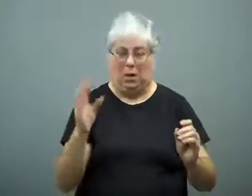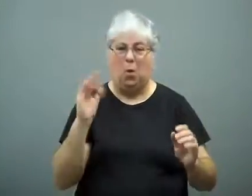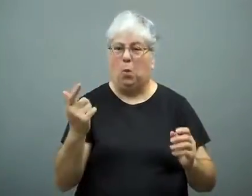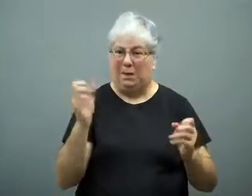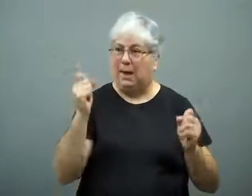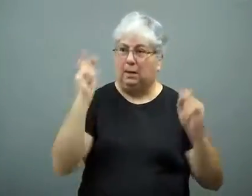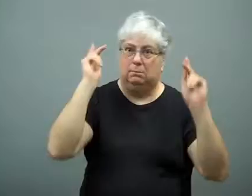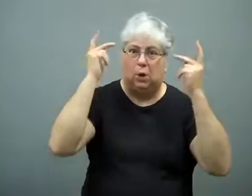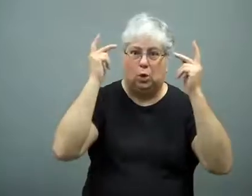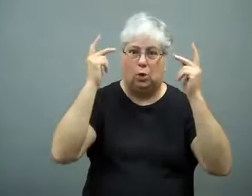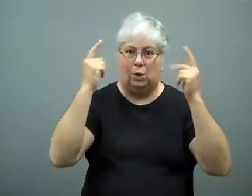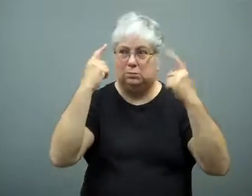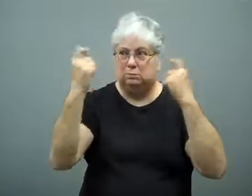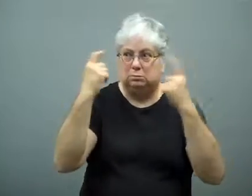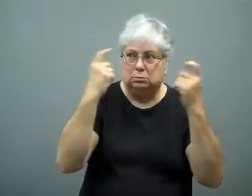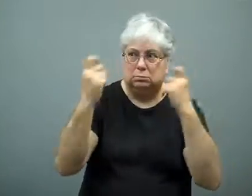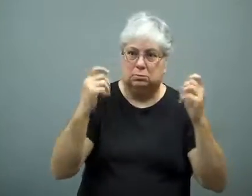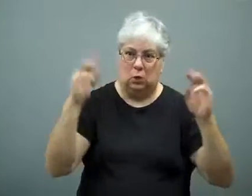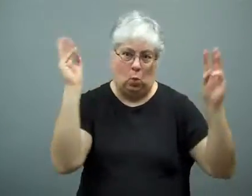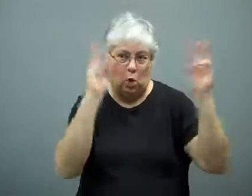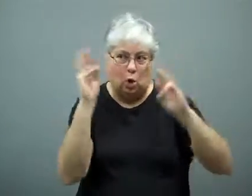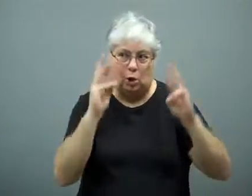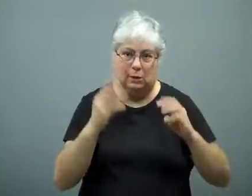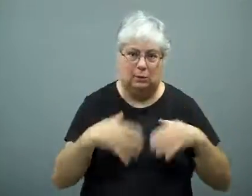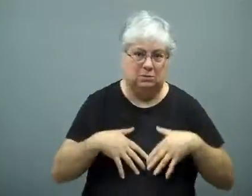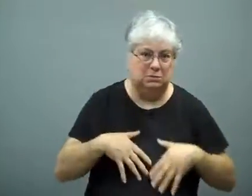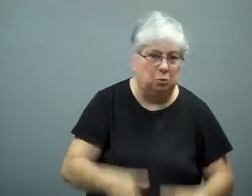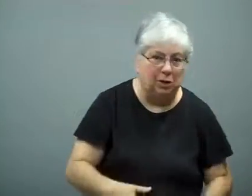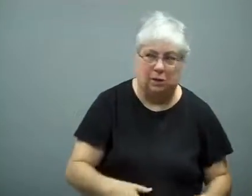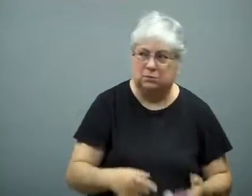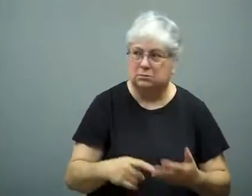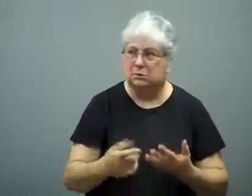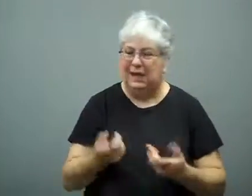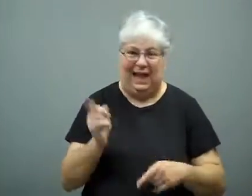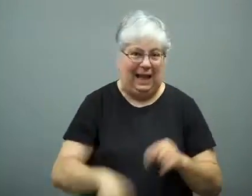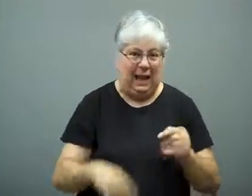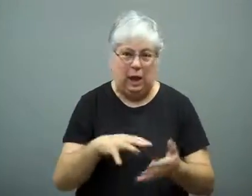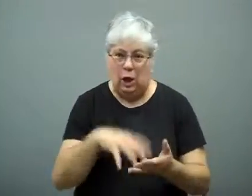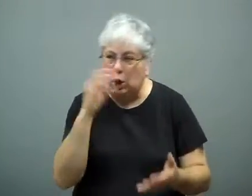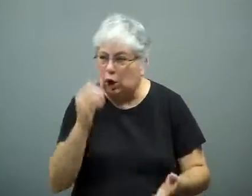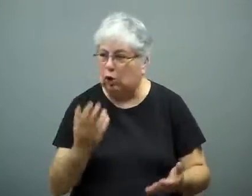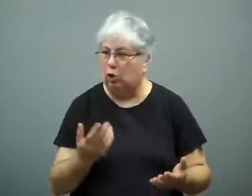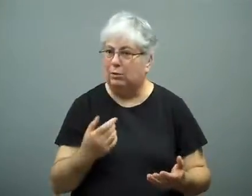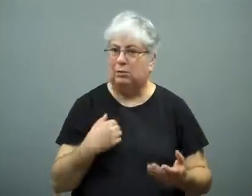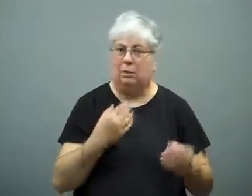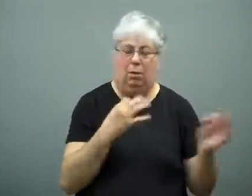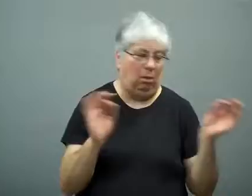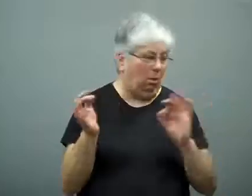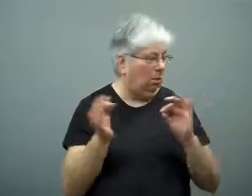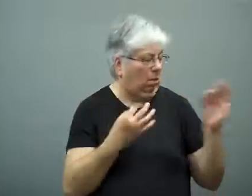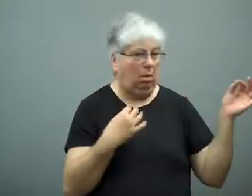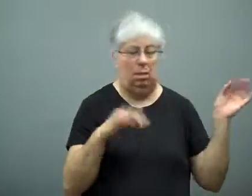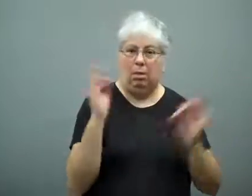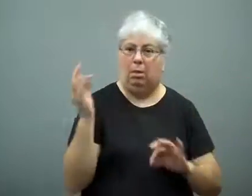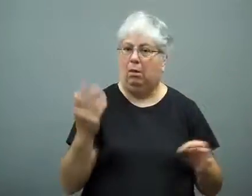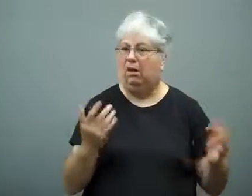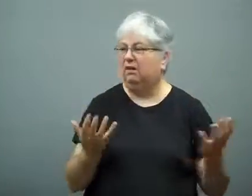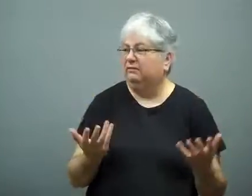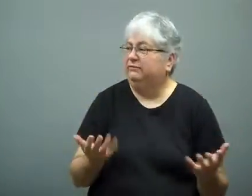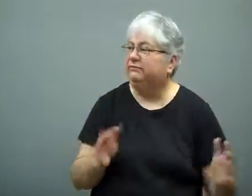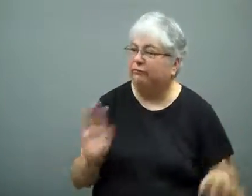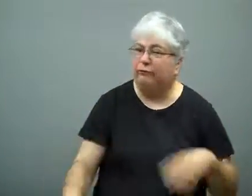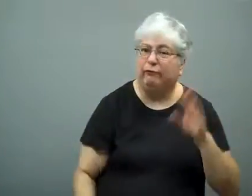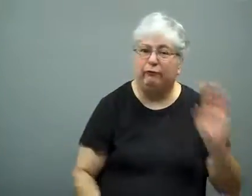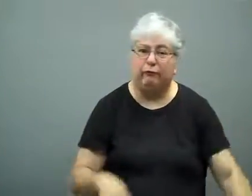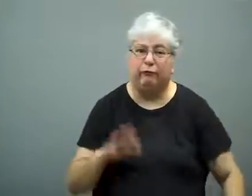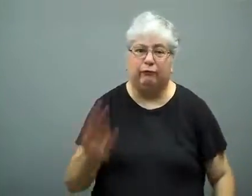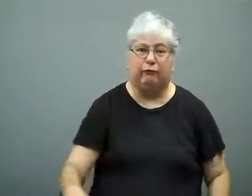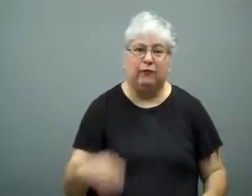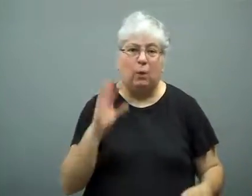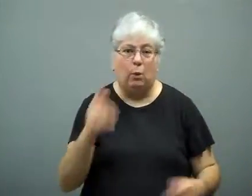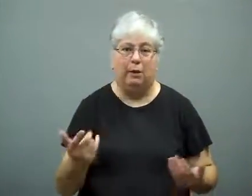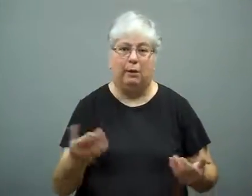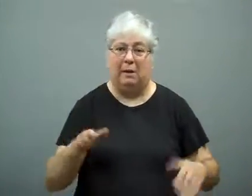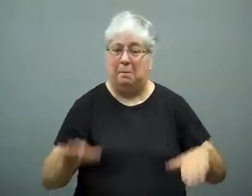will cause a person to become paranoid, anxious, depressed,